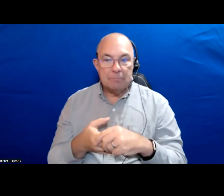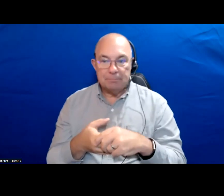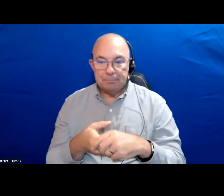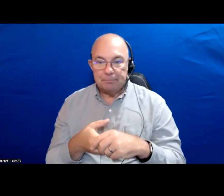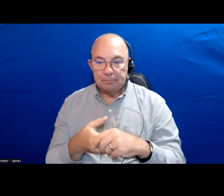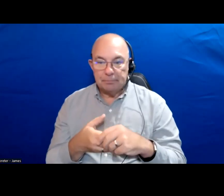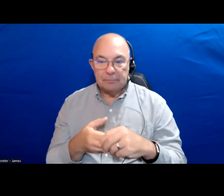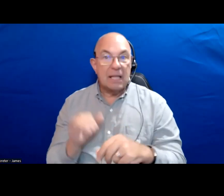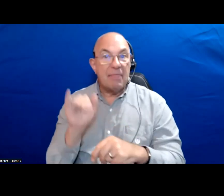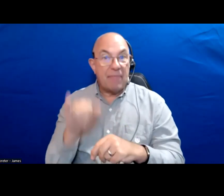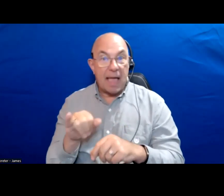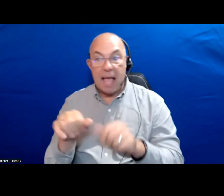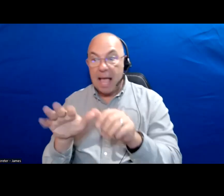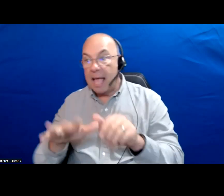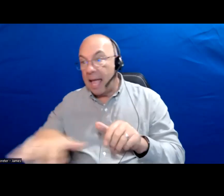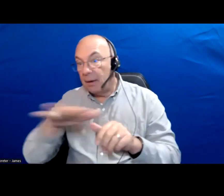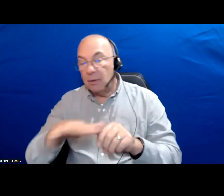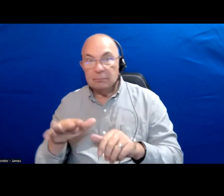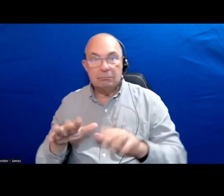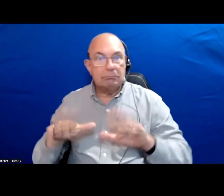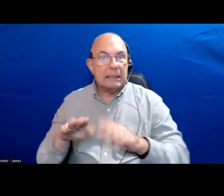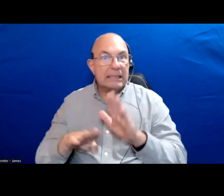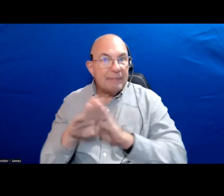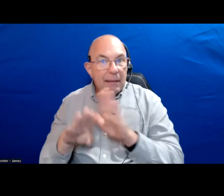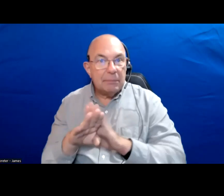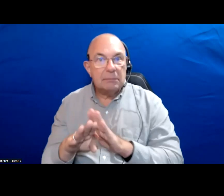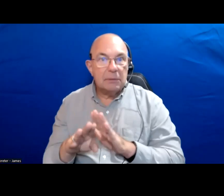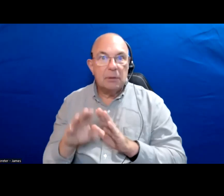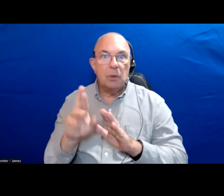And those areas that have not been developed are fewer and fewer.